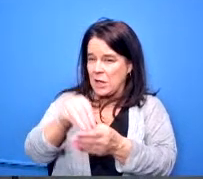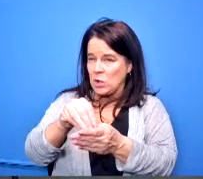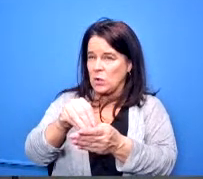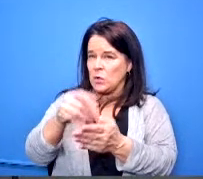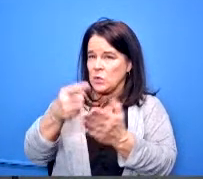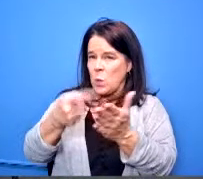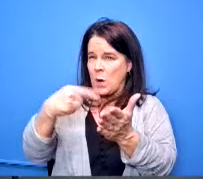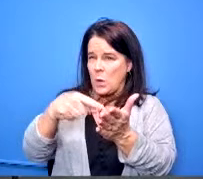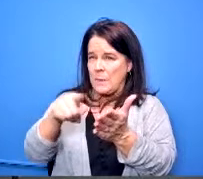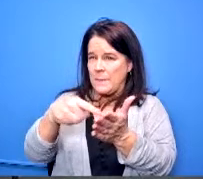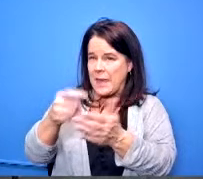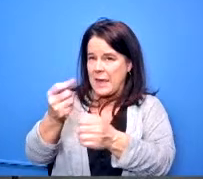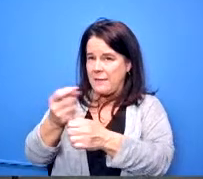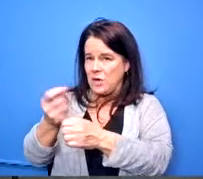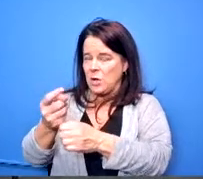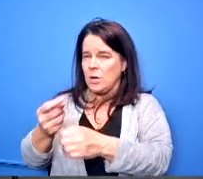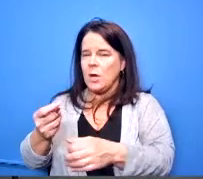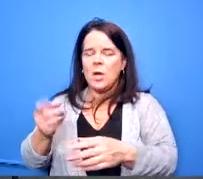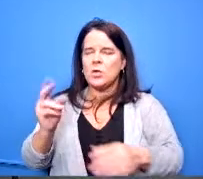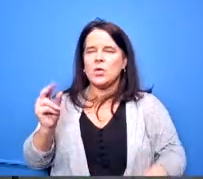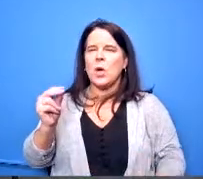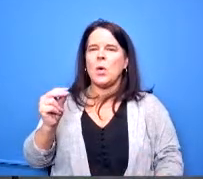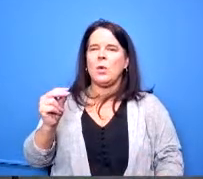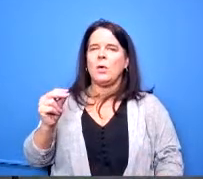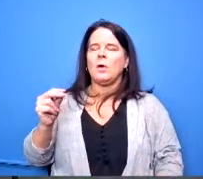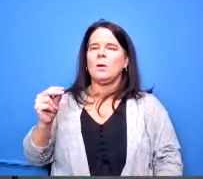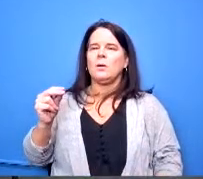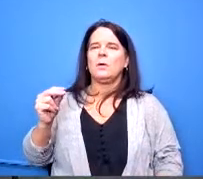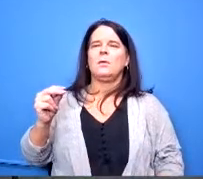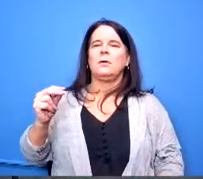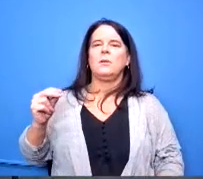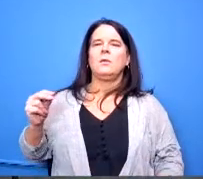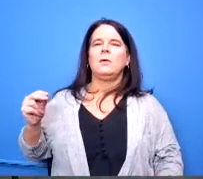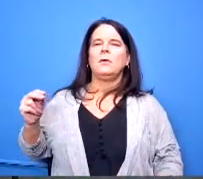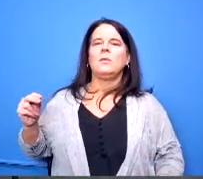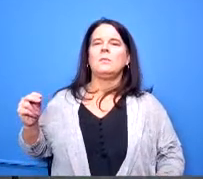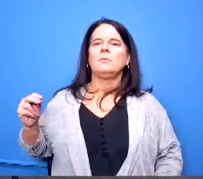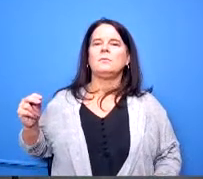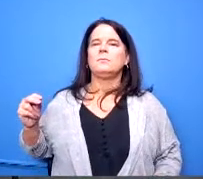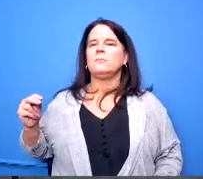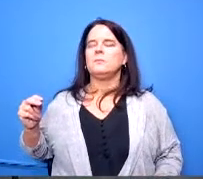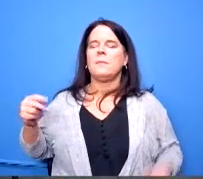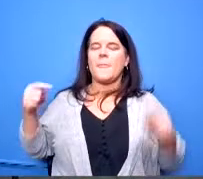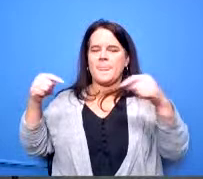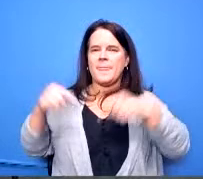loan on the buses what we're paying on the prices is different yes this is what we paid already